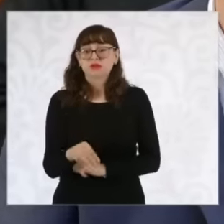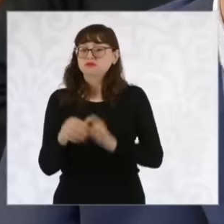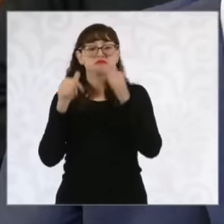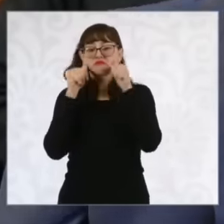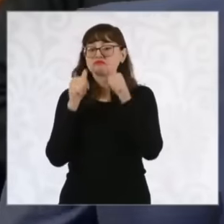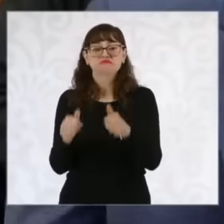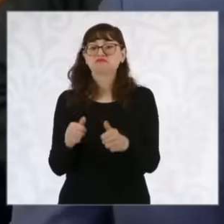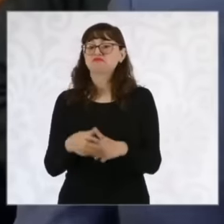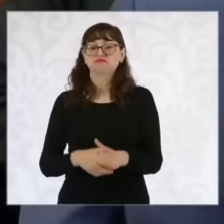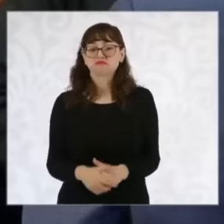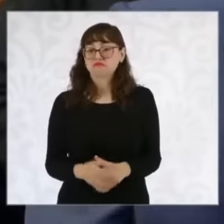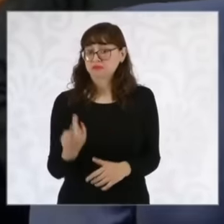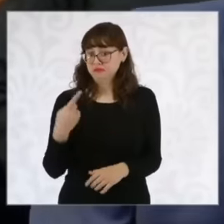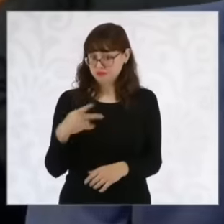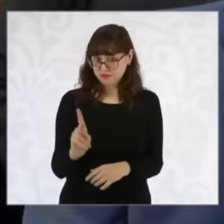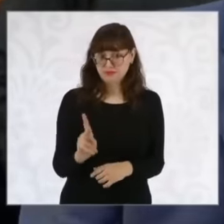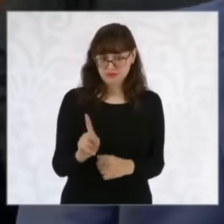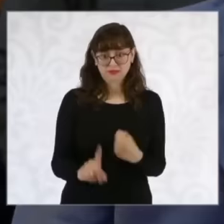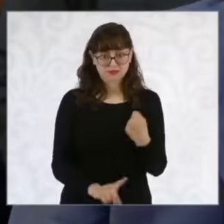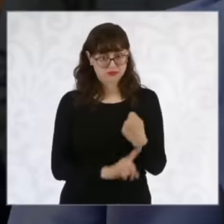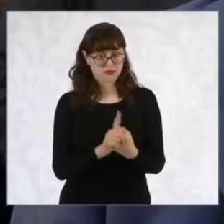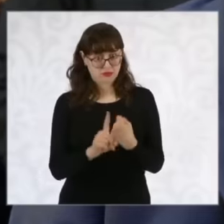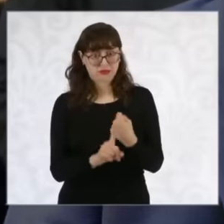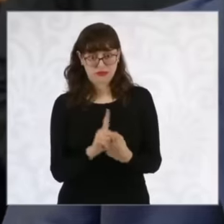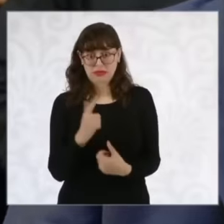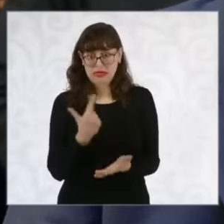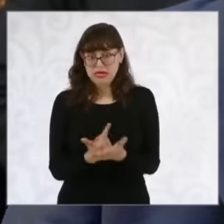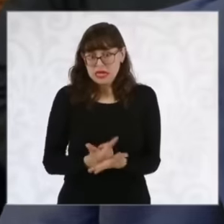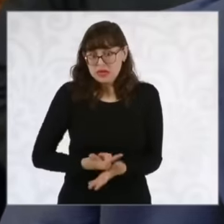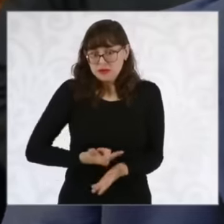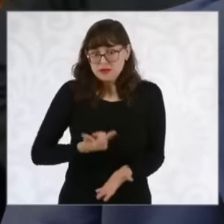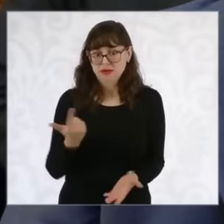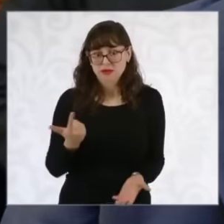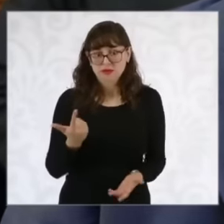but I think that this is very strong, apart from immigration, you have talked about some